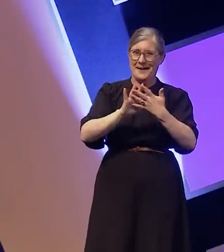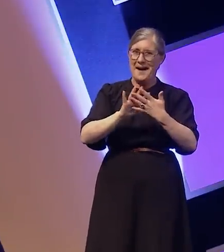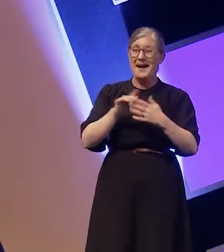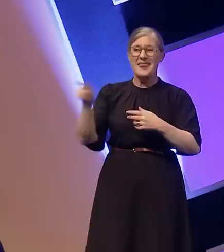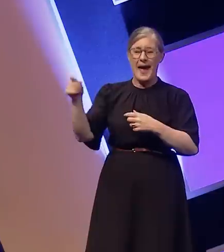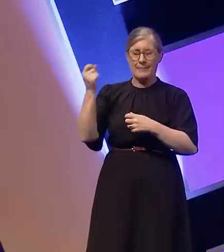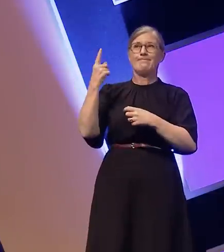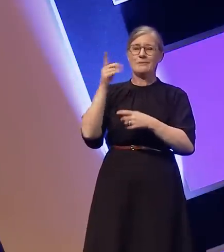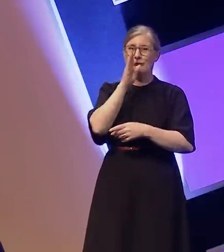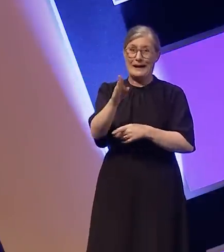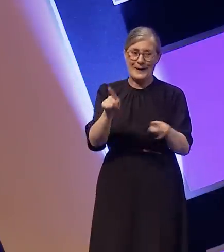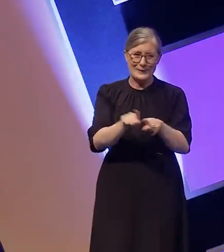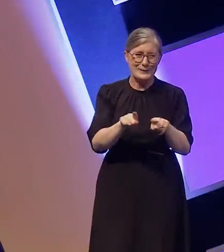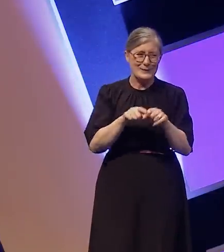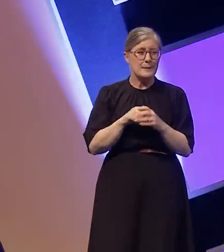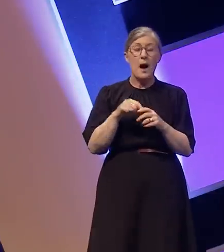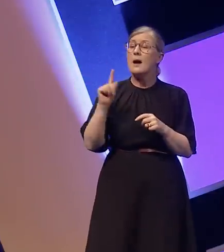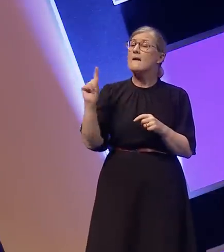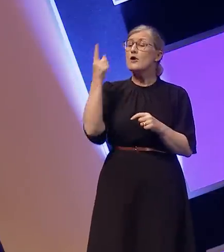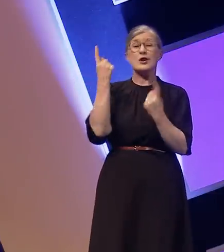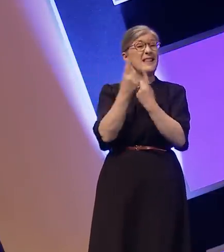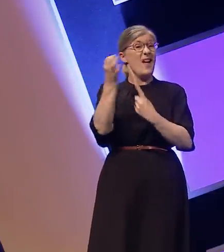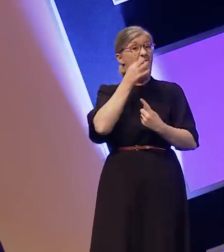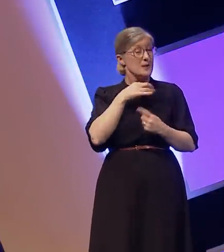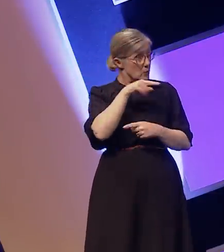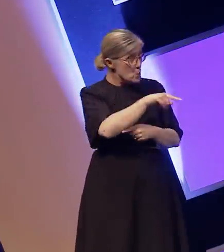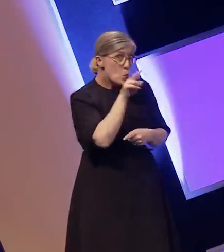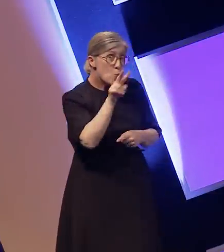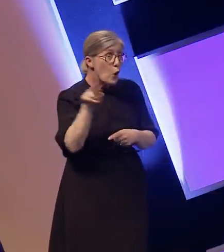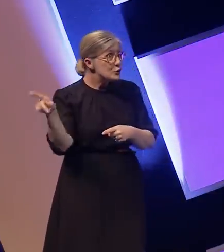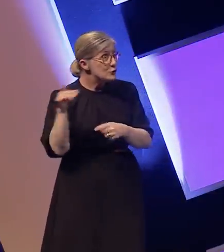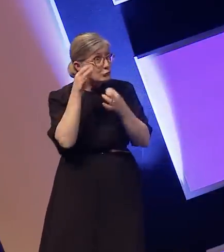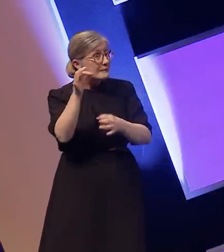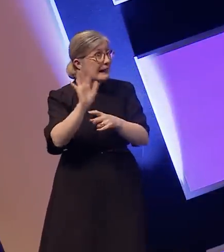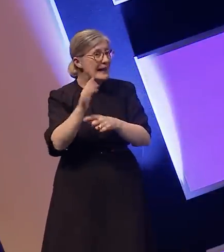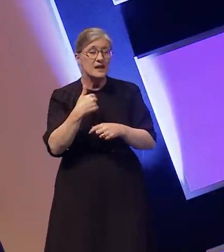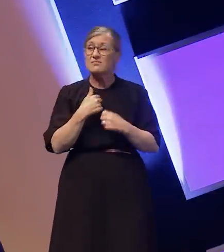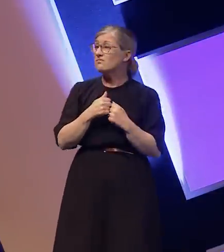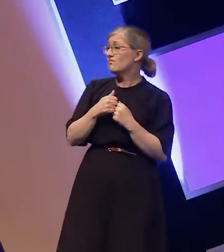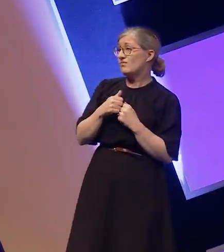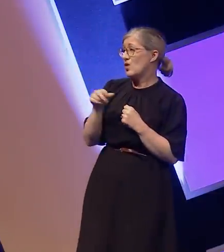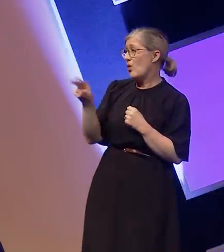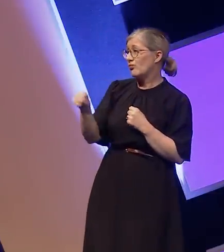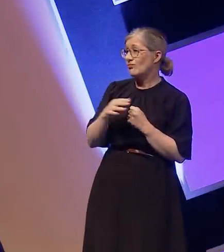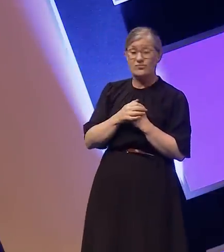One of the first things they asked me is if I watched the show. I told them no simply because